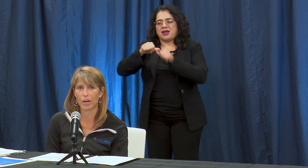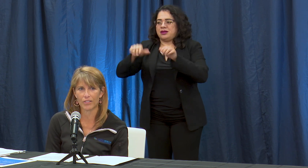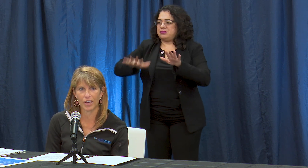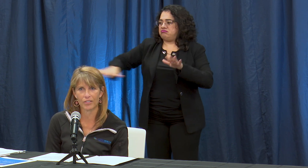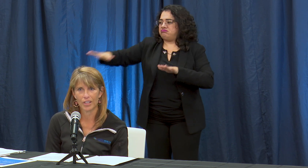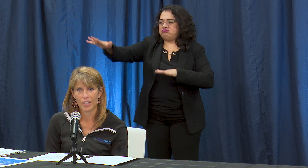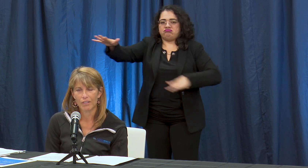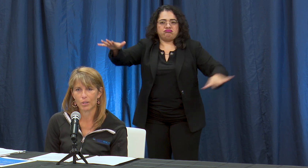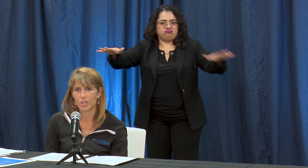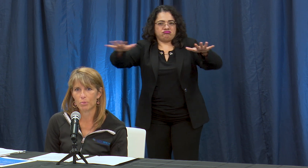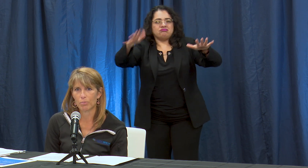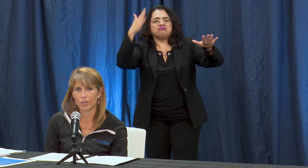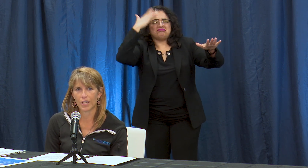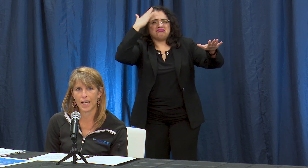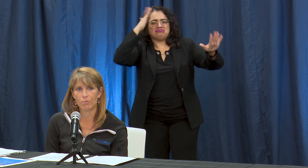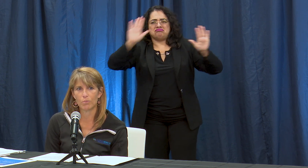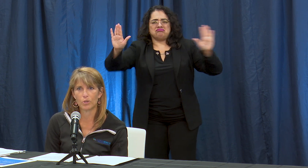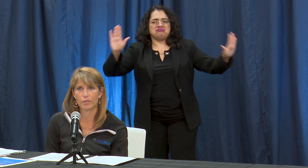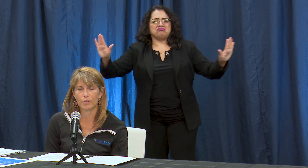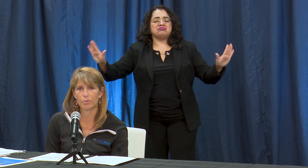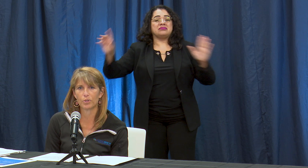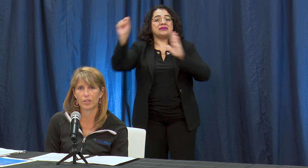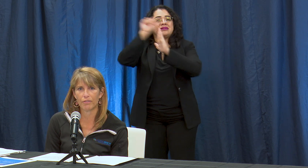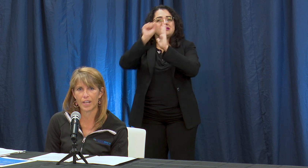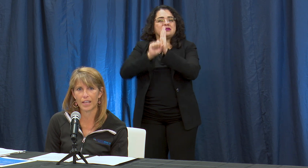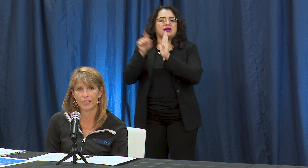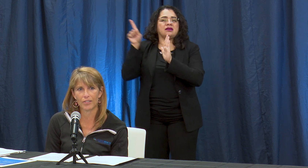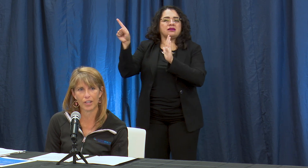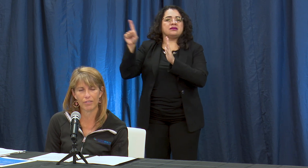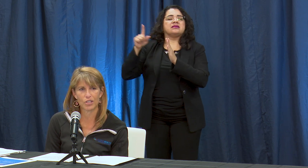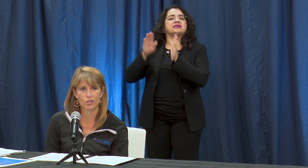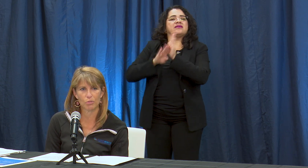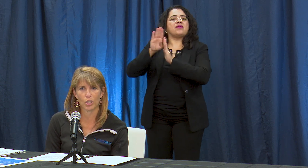process for which people can move through phase two more